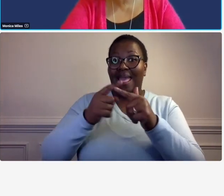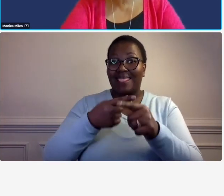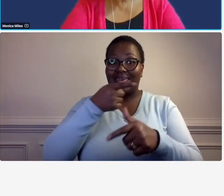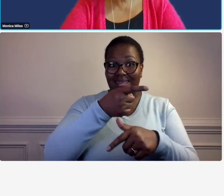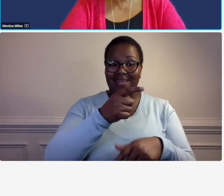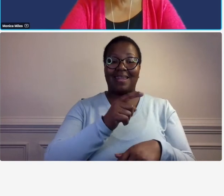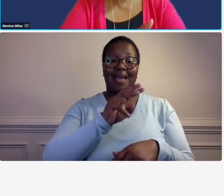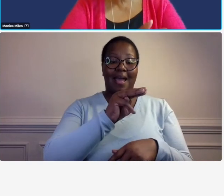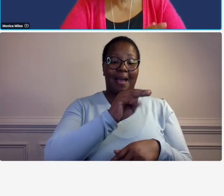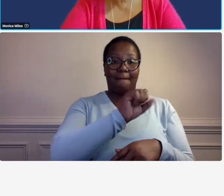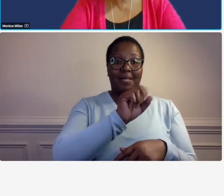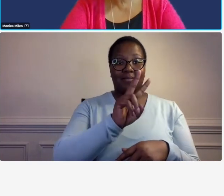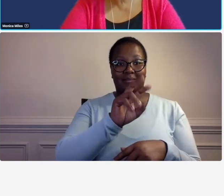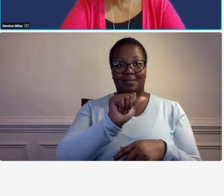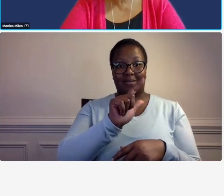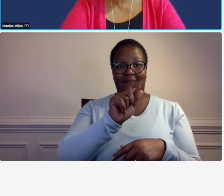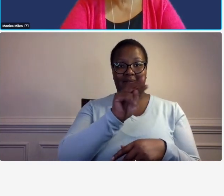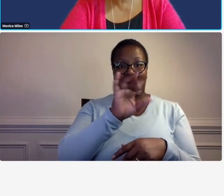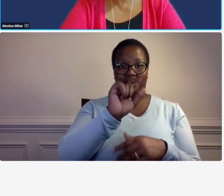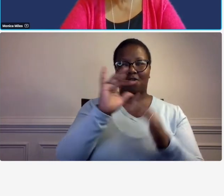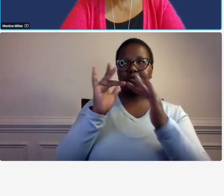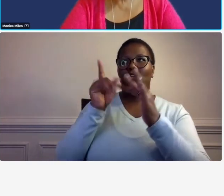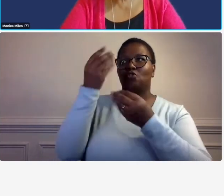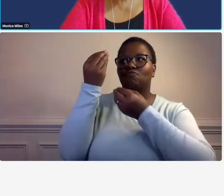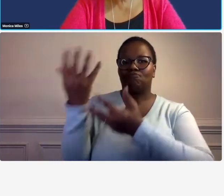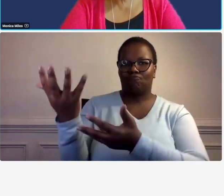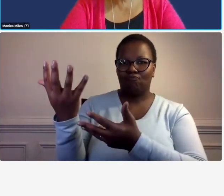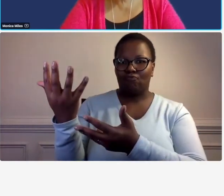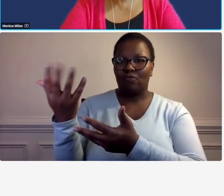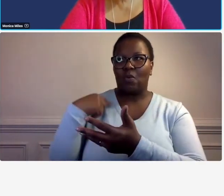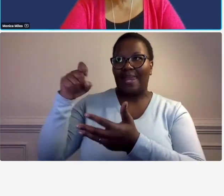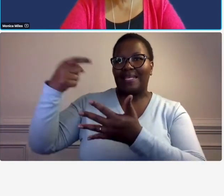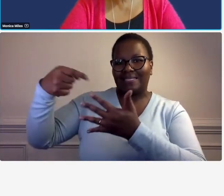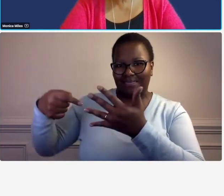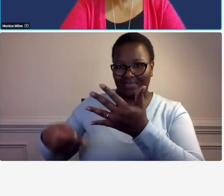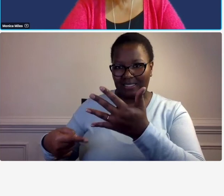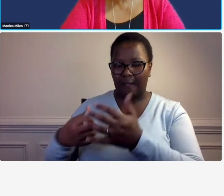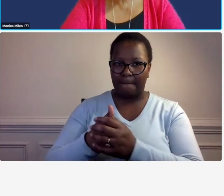things some of it is simply how you answer the the icq so one of the things that i i recommend